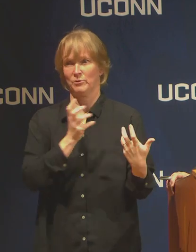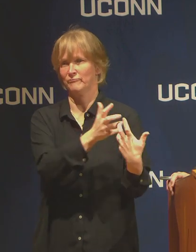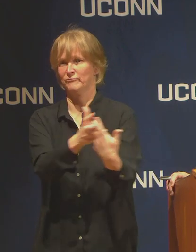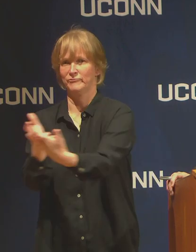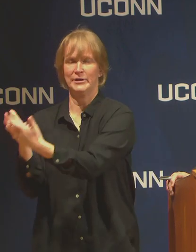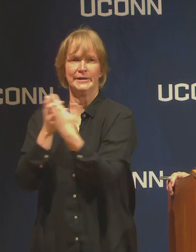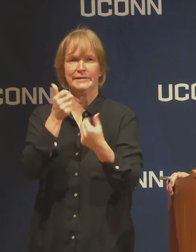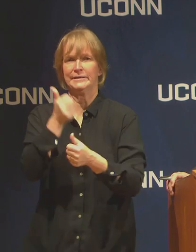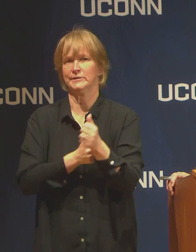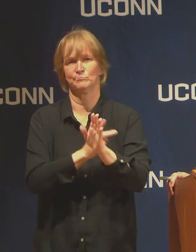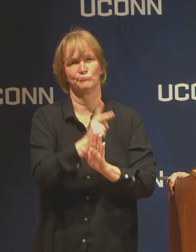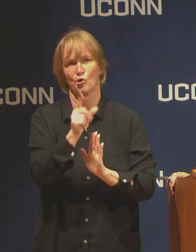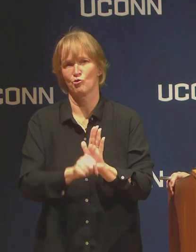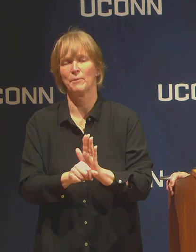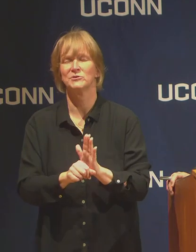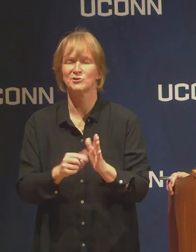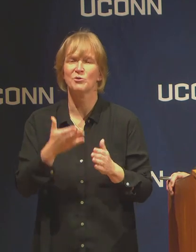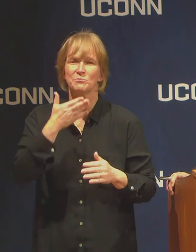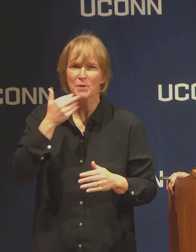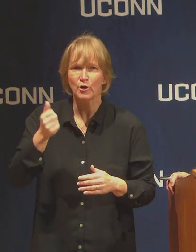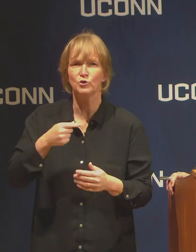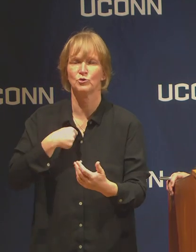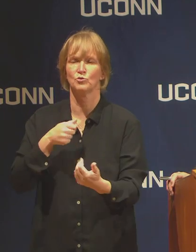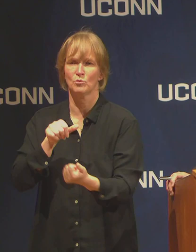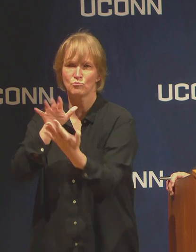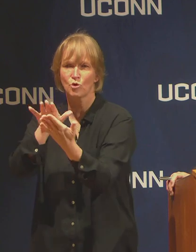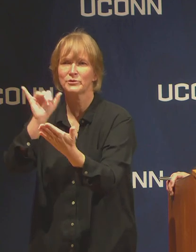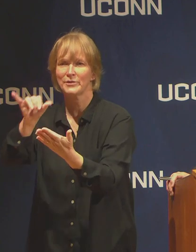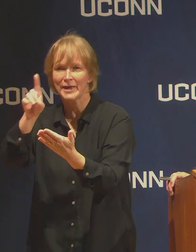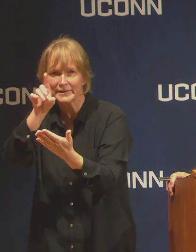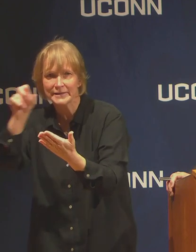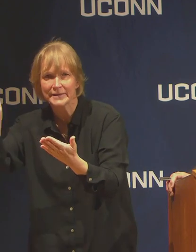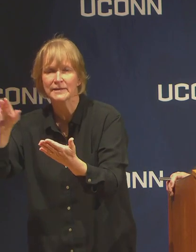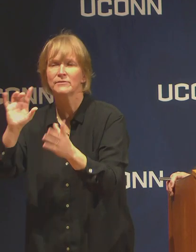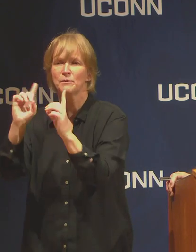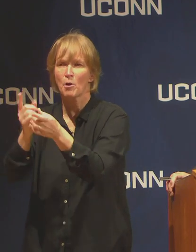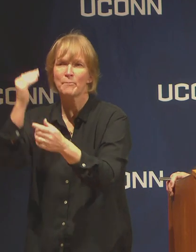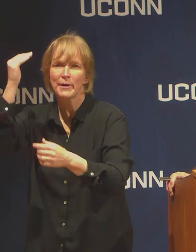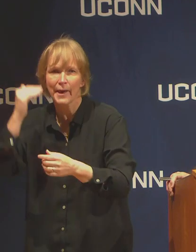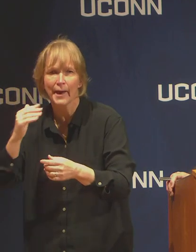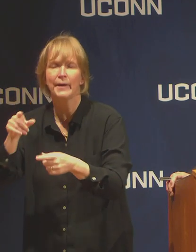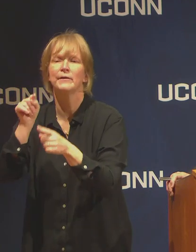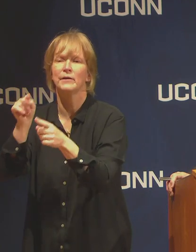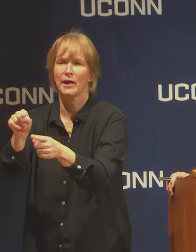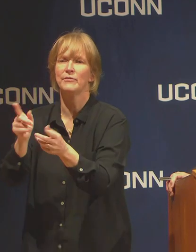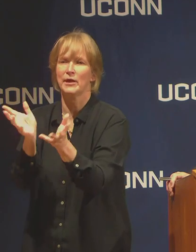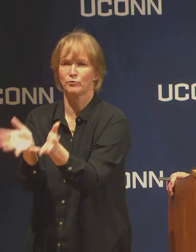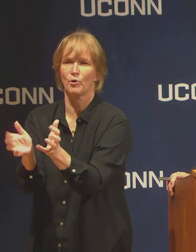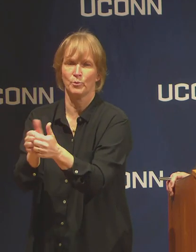best directed to the deans, department heads, directors of these various programs.